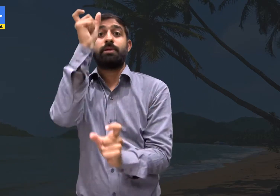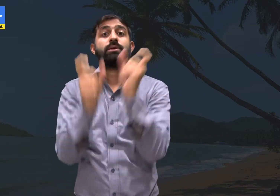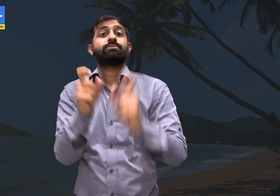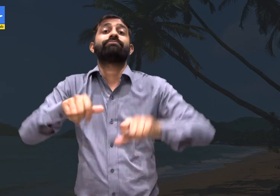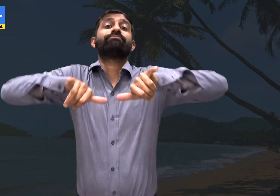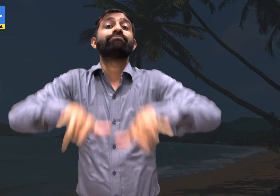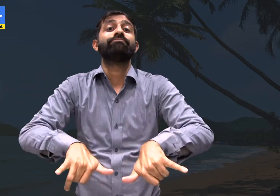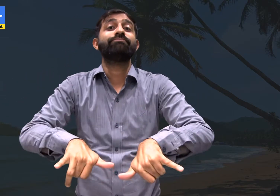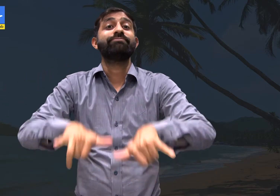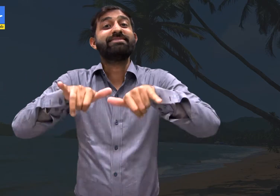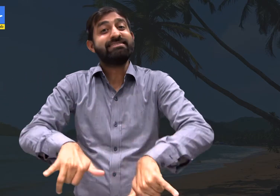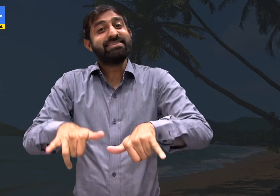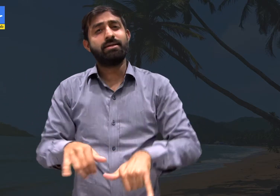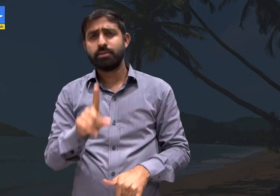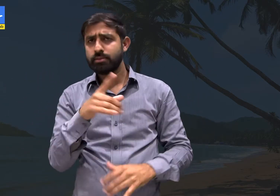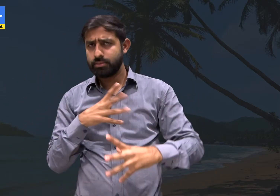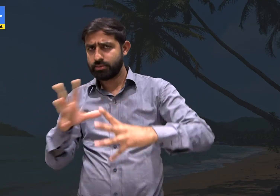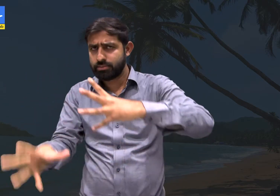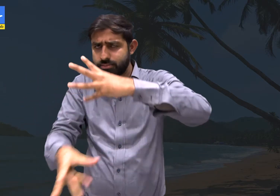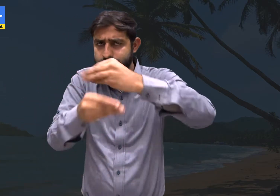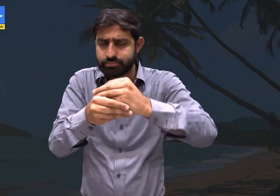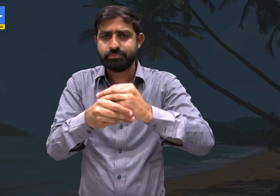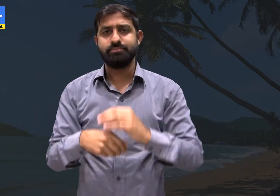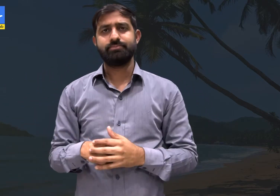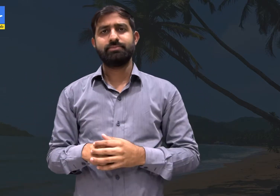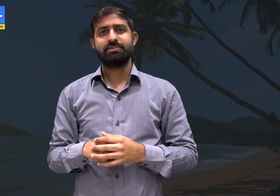in the history of our country.